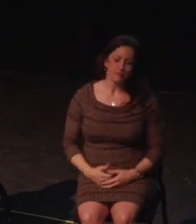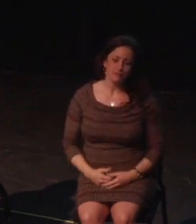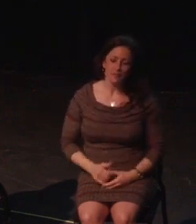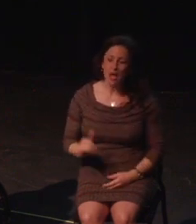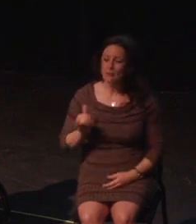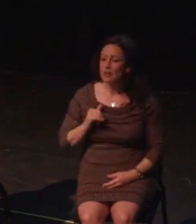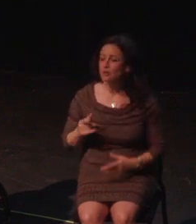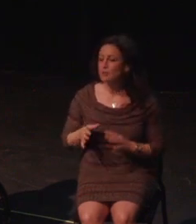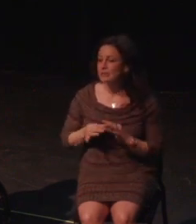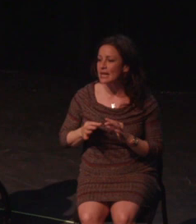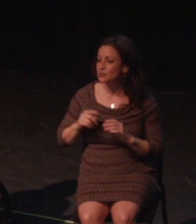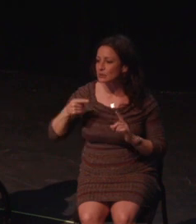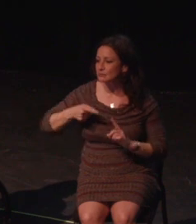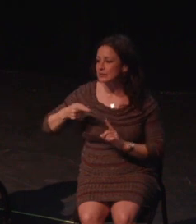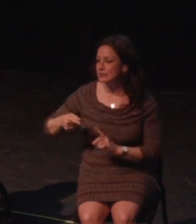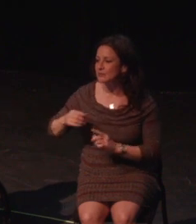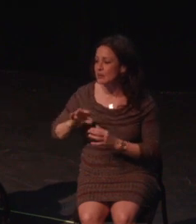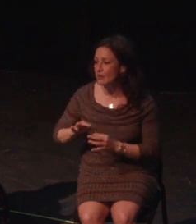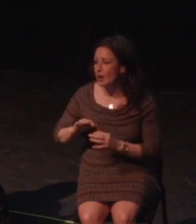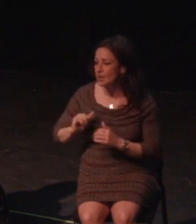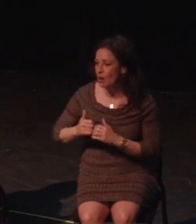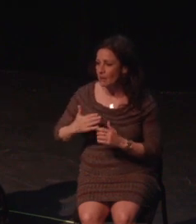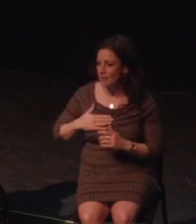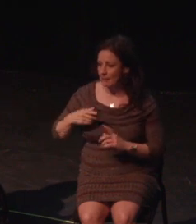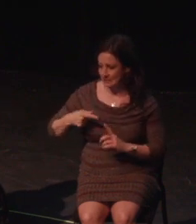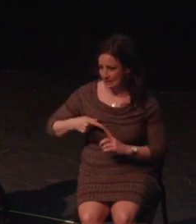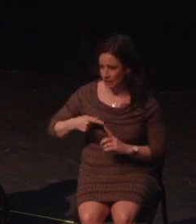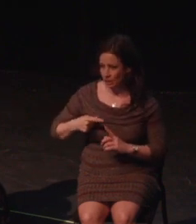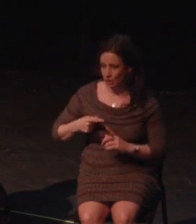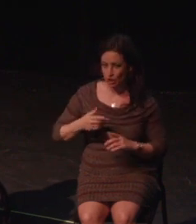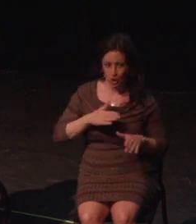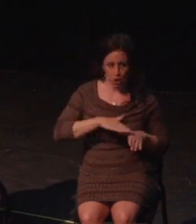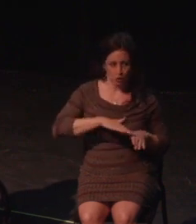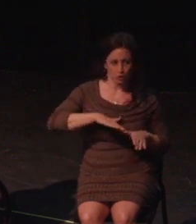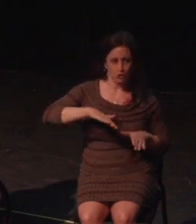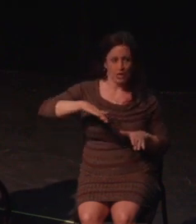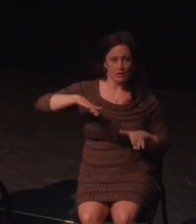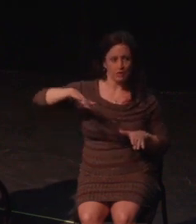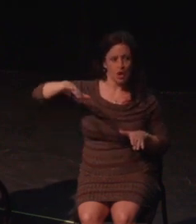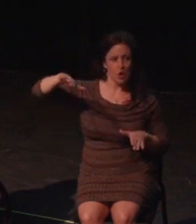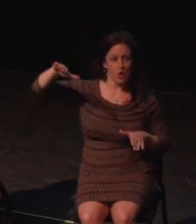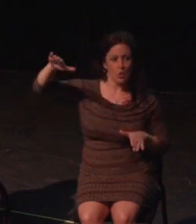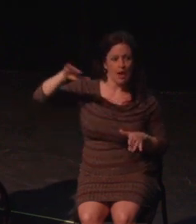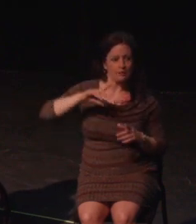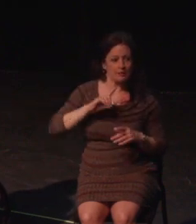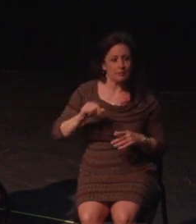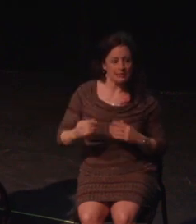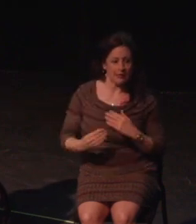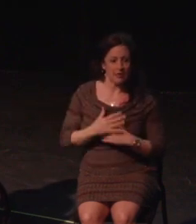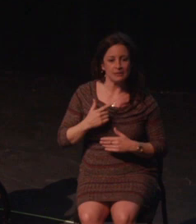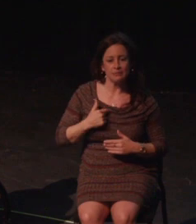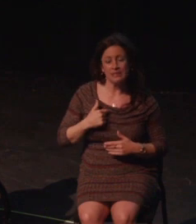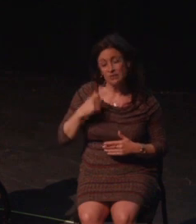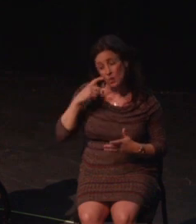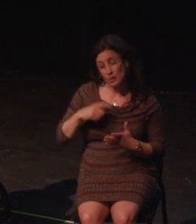There are more of us in the audience, too. I know you're out there, but I can't see with the lights in my eyes.